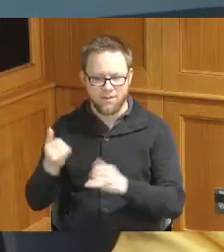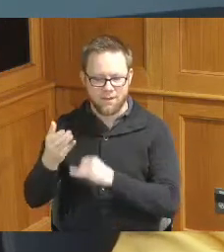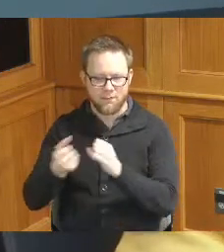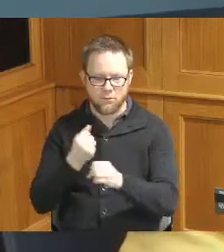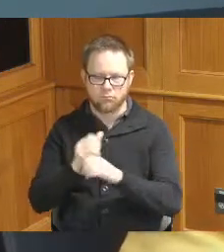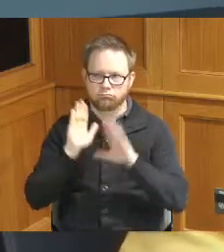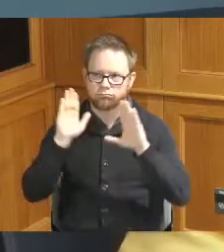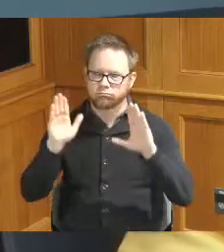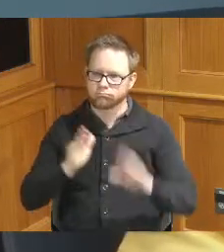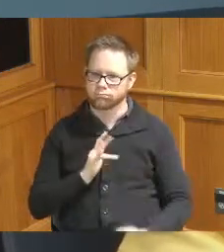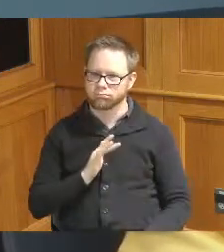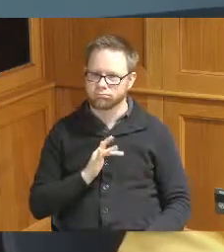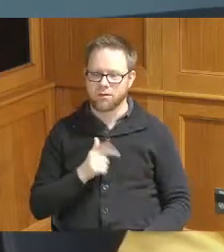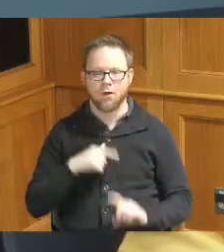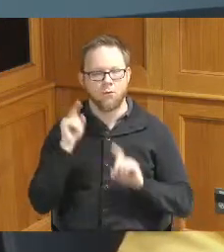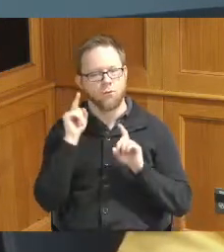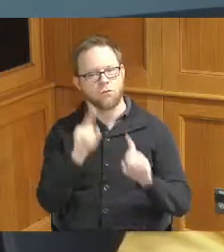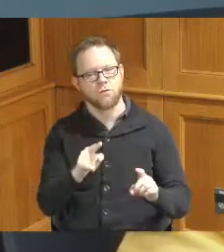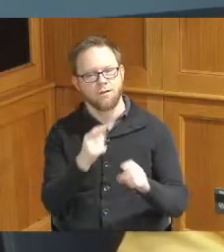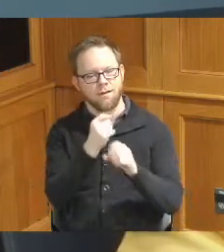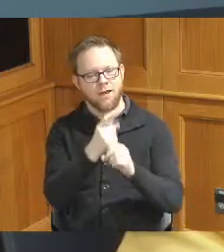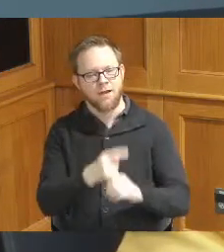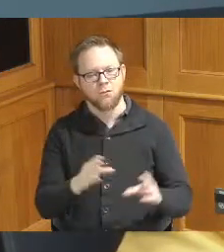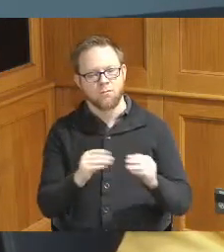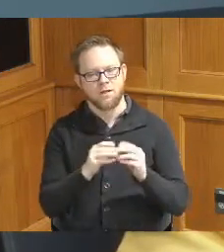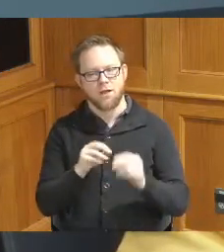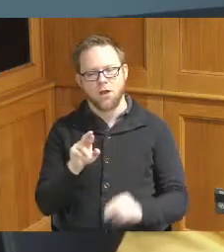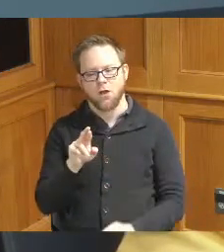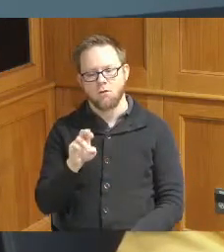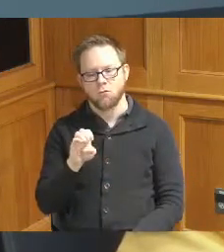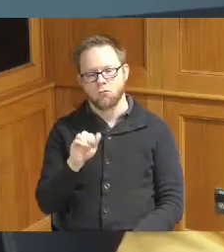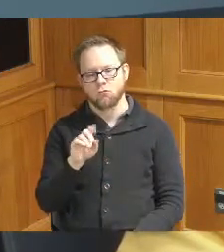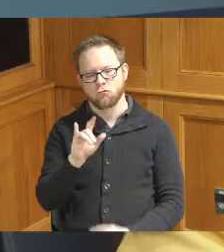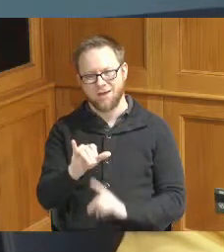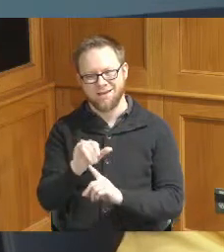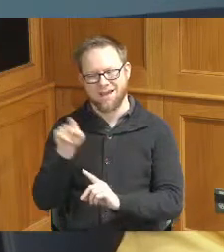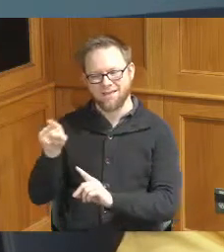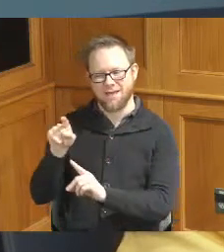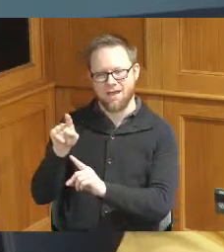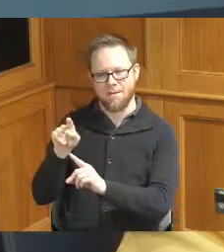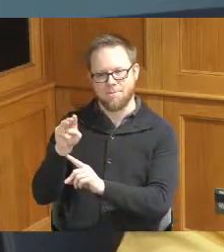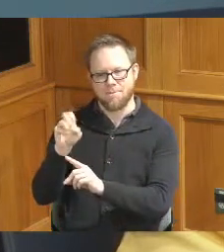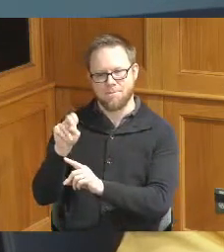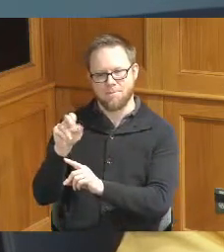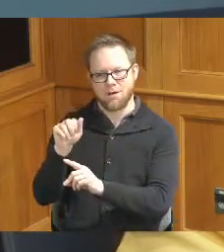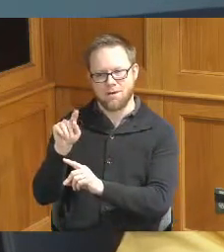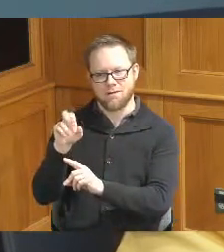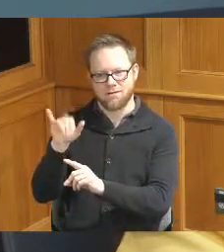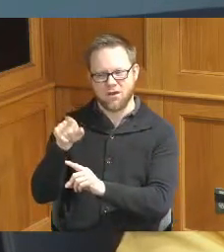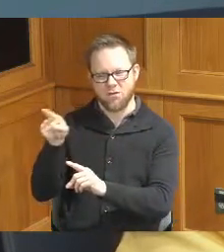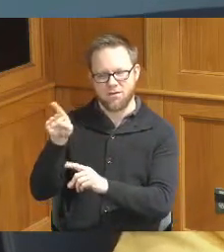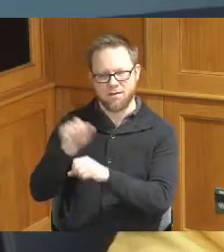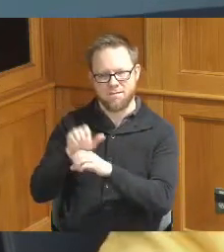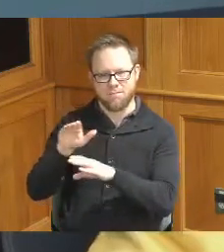the annual meeting of ready up at the monastery in Mt. Adams it's just absolutely historical building